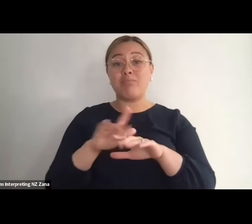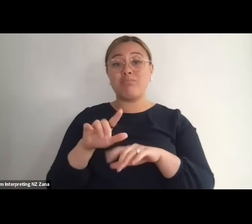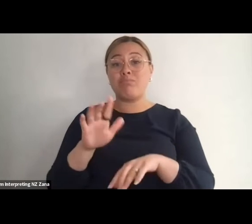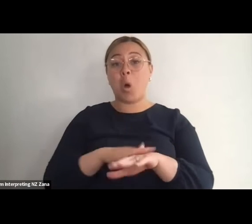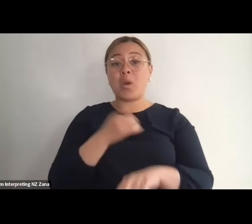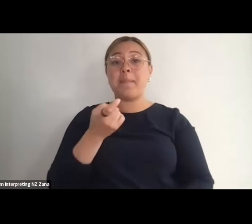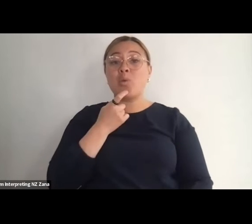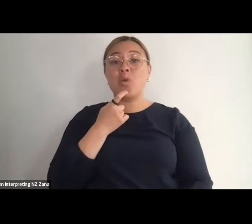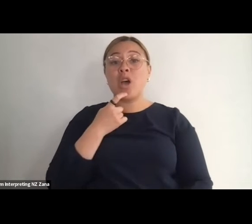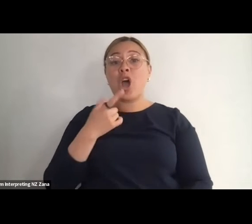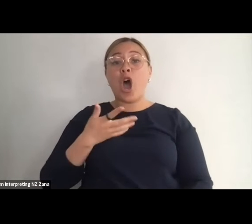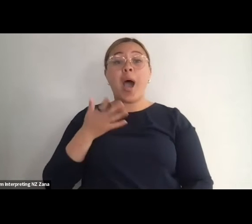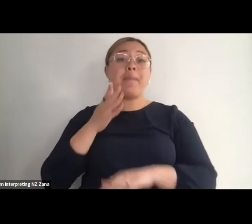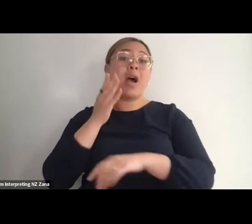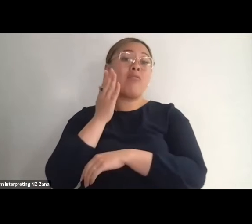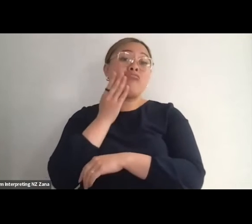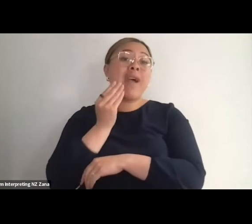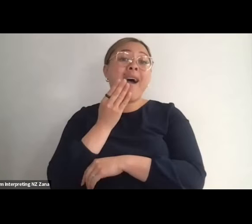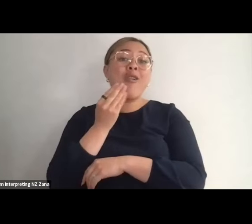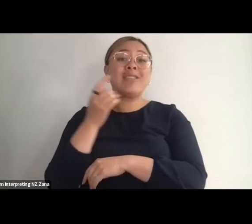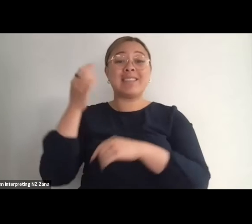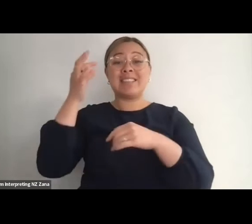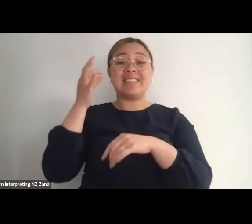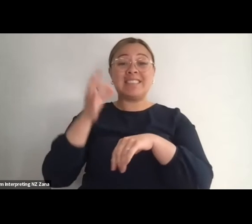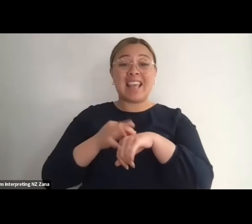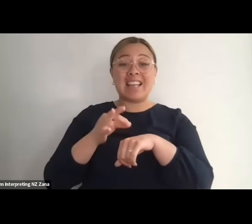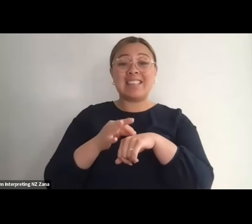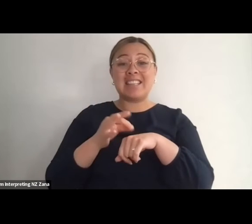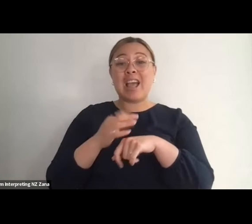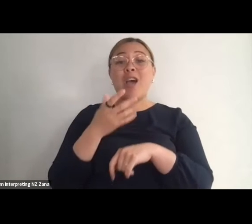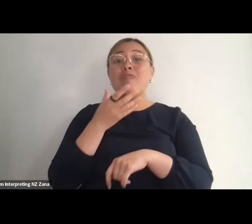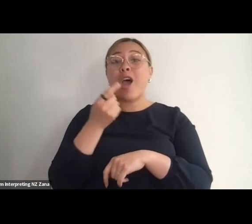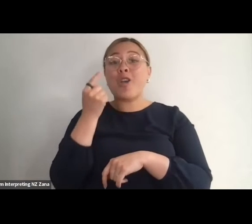brown skin, brown eyes and sit here as a proud Māori boy.